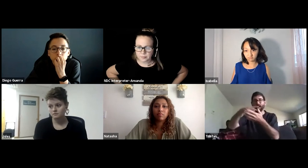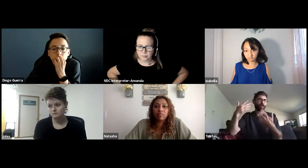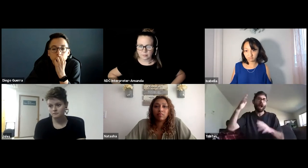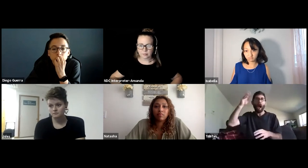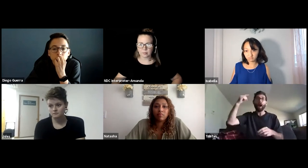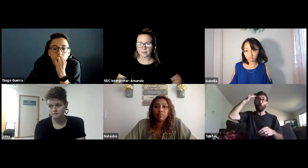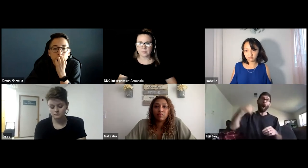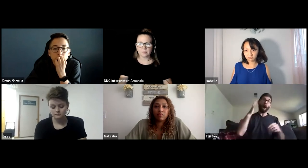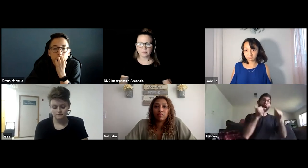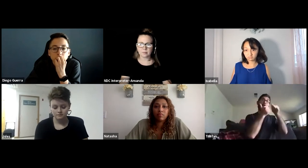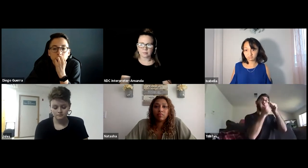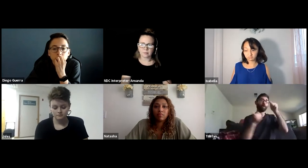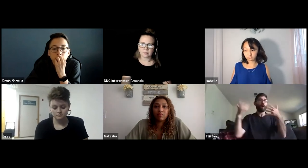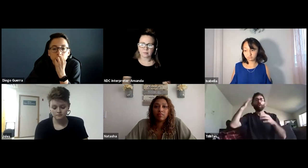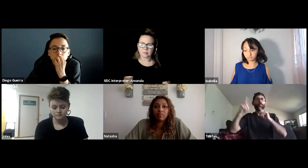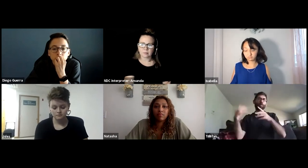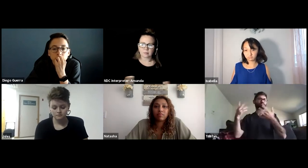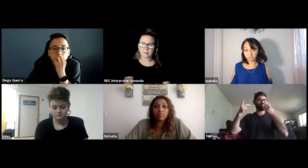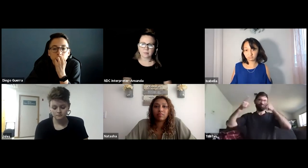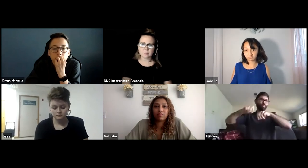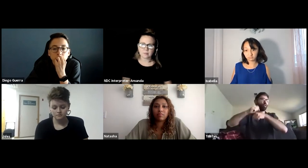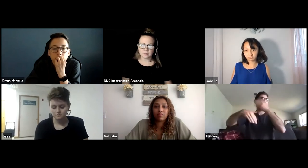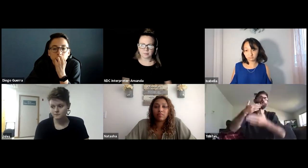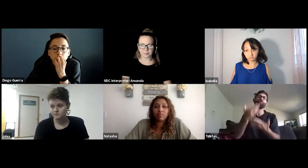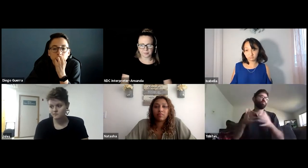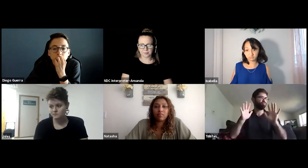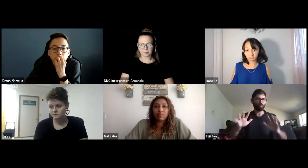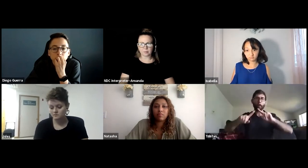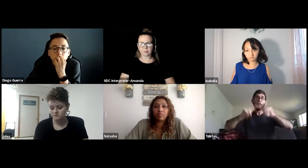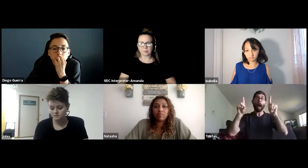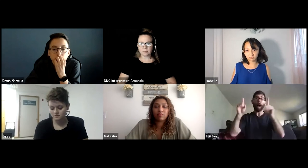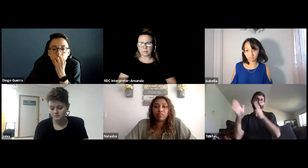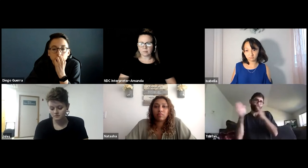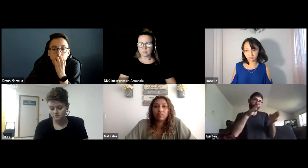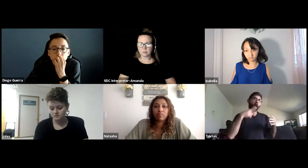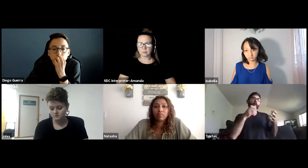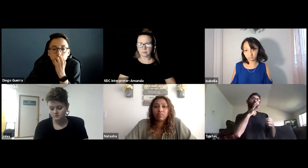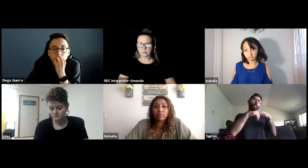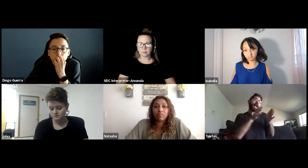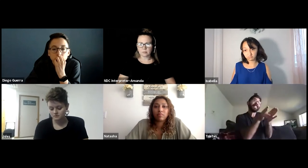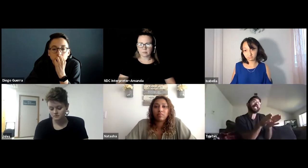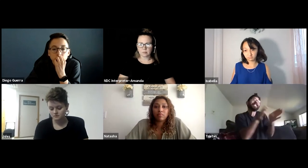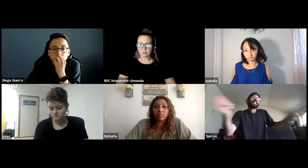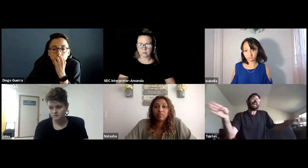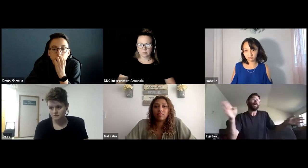They understand that with their schedule, that caused me to get behind, we were good with that.